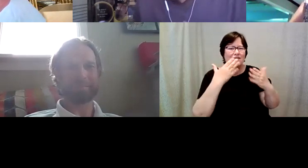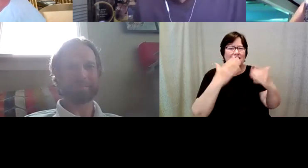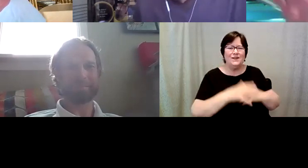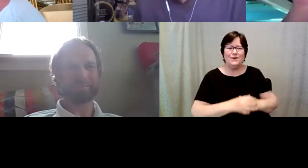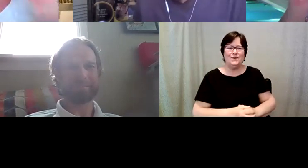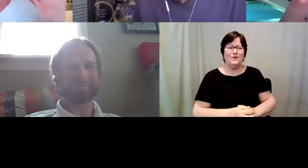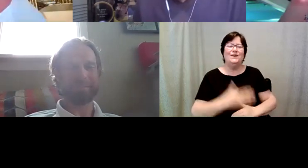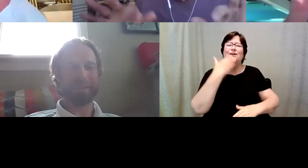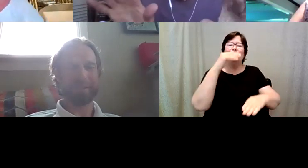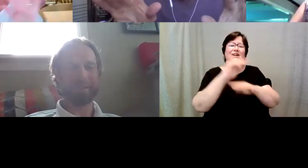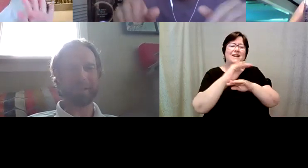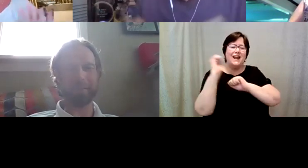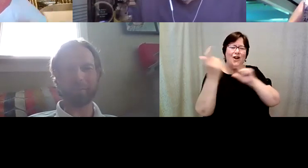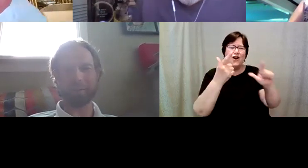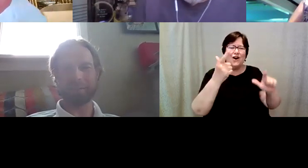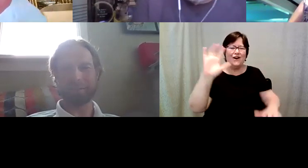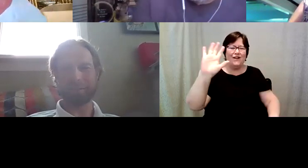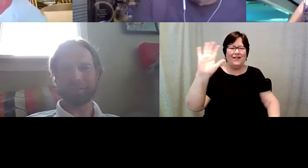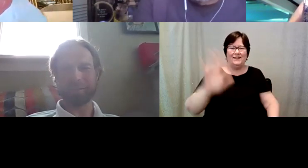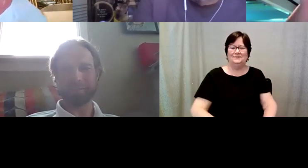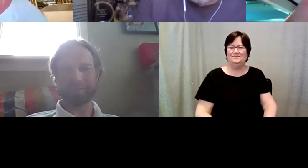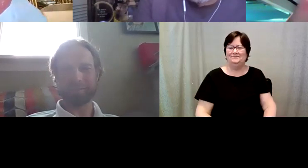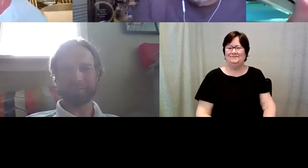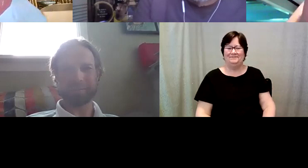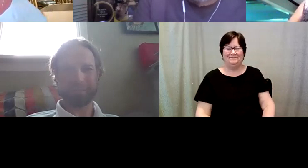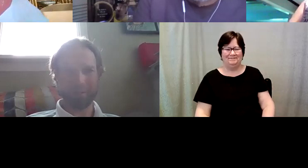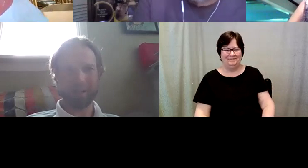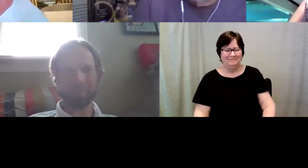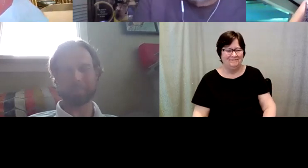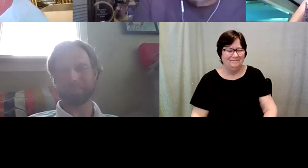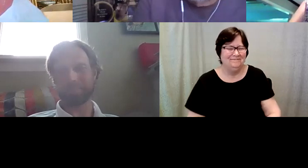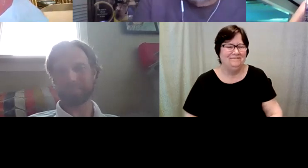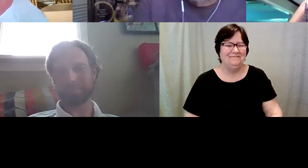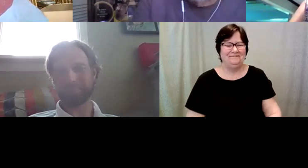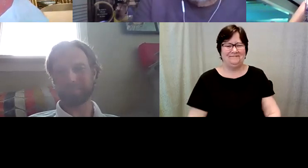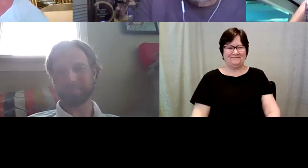yeah. Kelly Redder: Night everyone. D. Major Cohen: Thank you again guys. Jon Rodibaugh: Thank you. Kelly Redder: Take care.